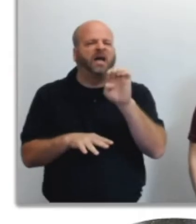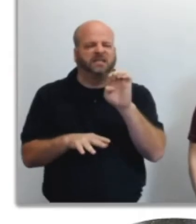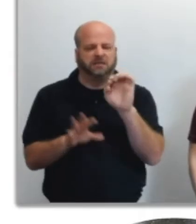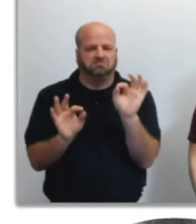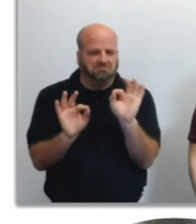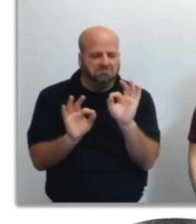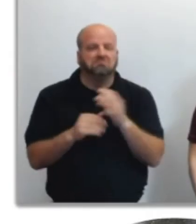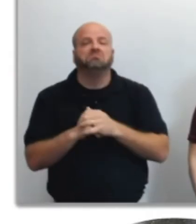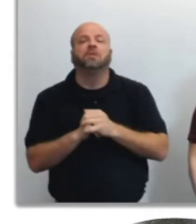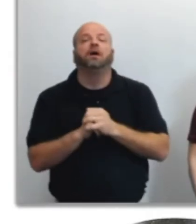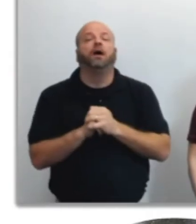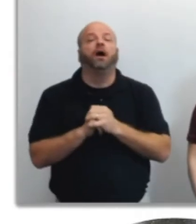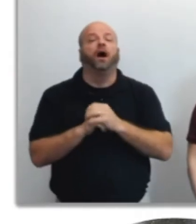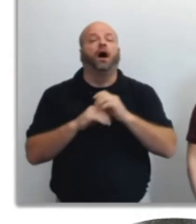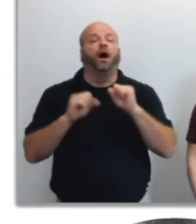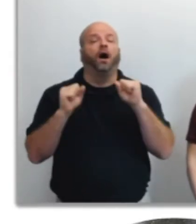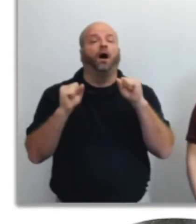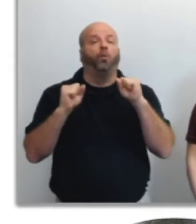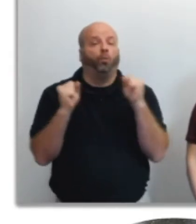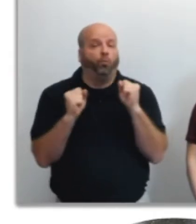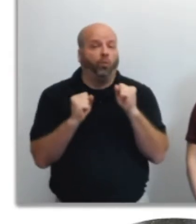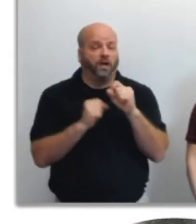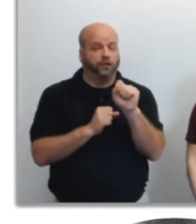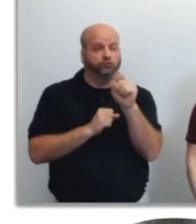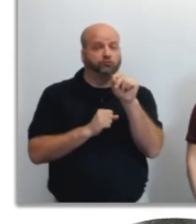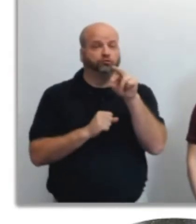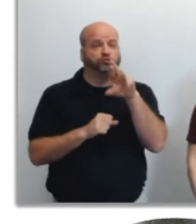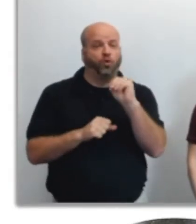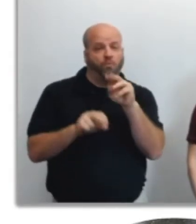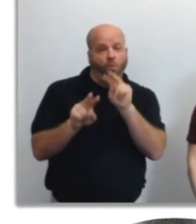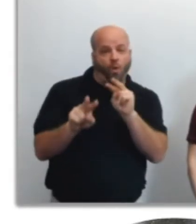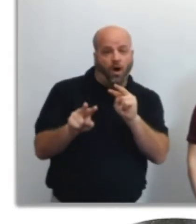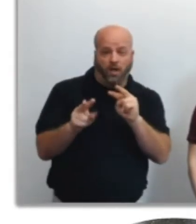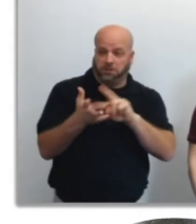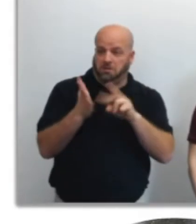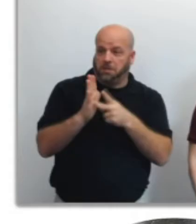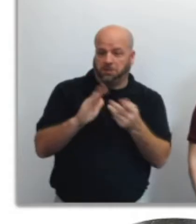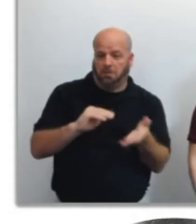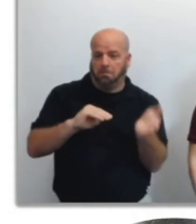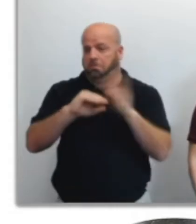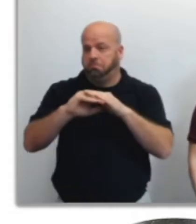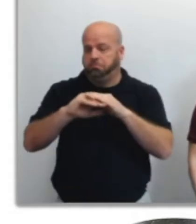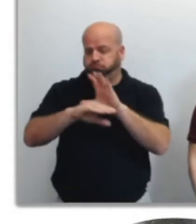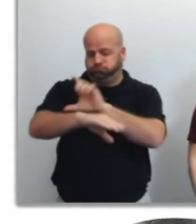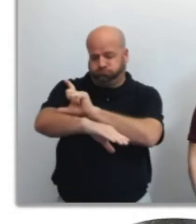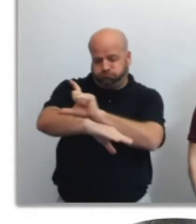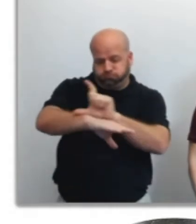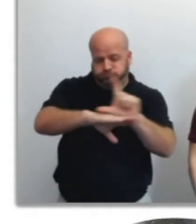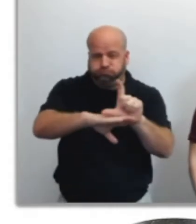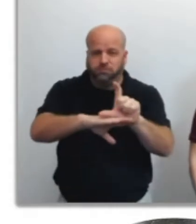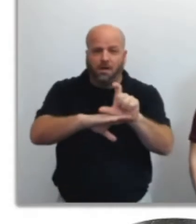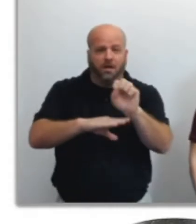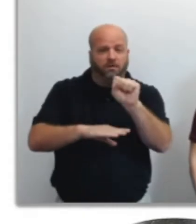A Winter Storm Watch means that significant impacts from high amounts of snow, sleet, or ice are possible.